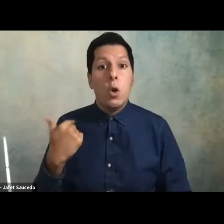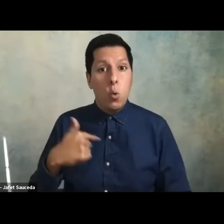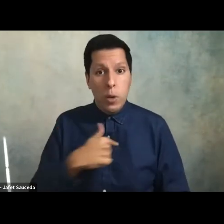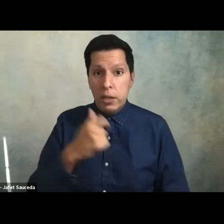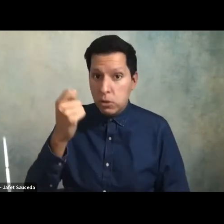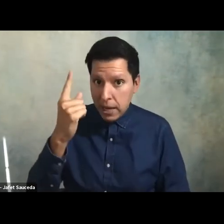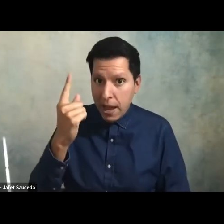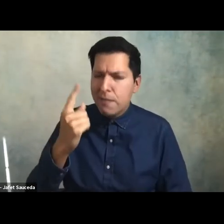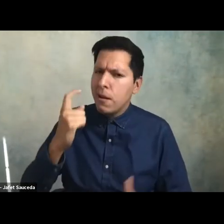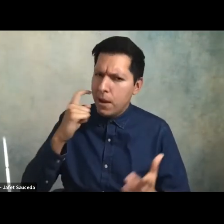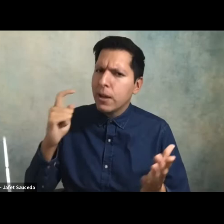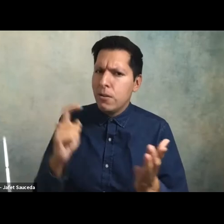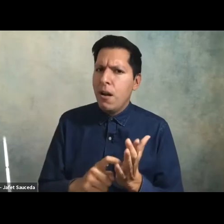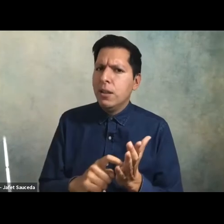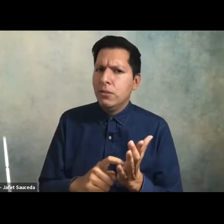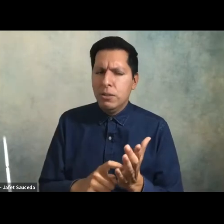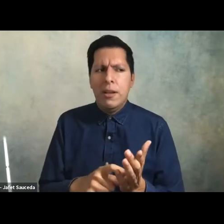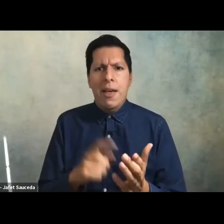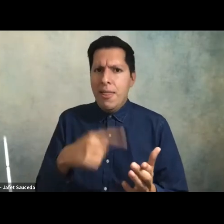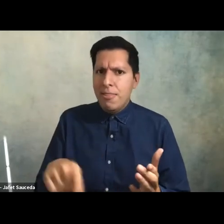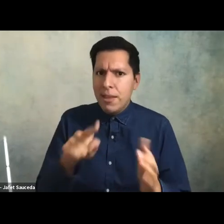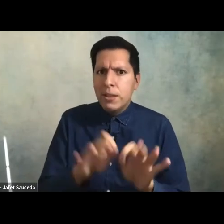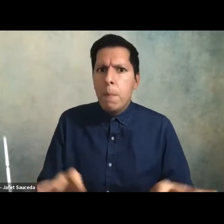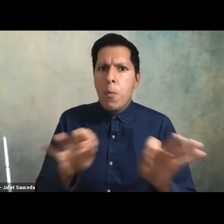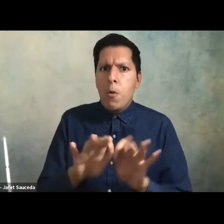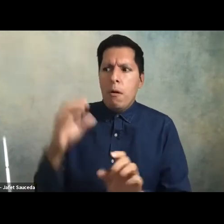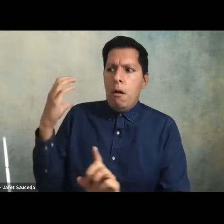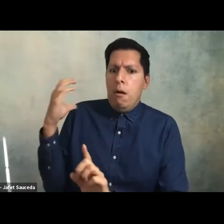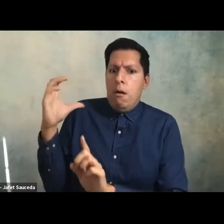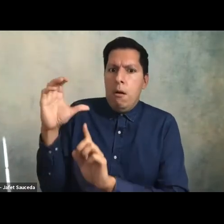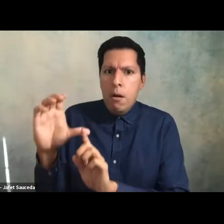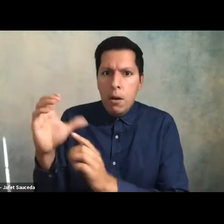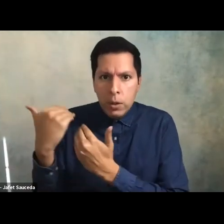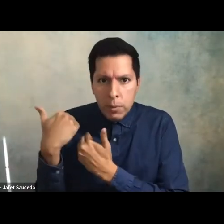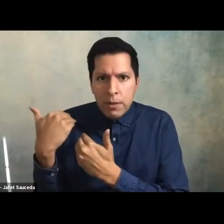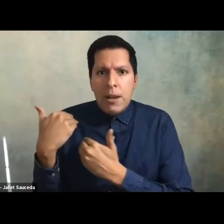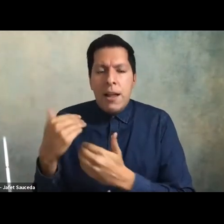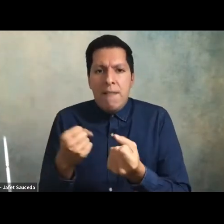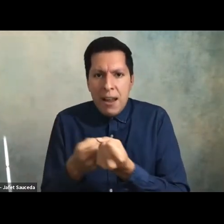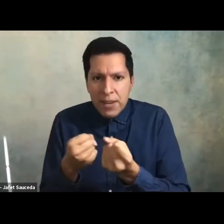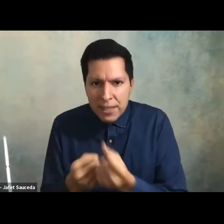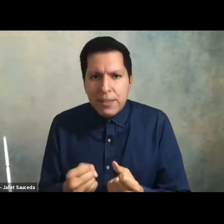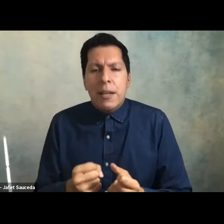heavy work falls on the shoulders of advocates and passionate individuals who want to see change